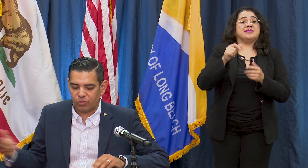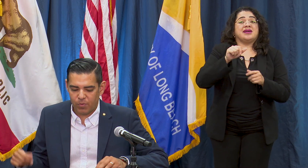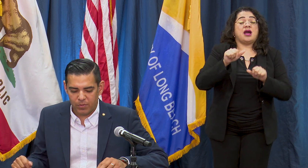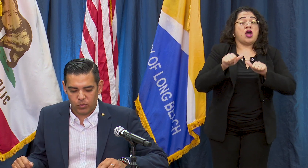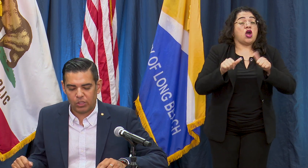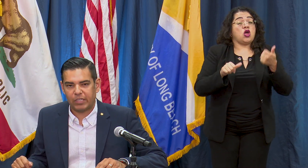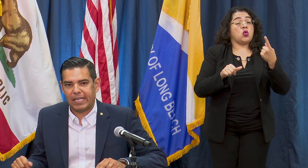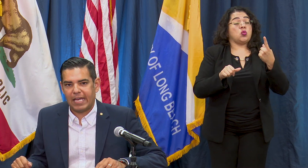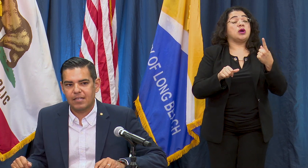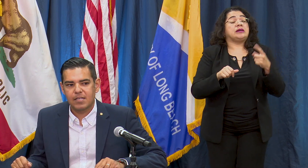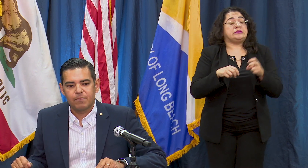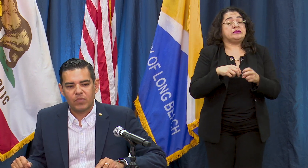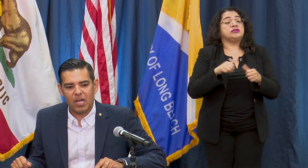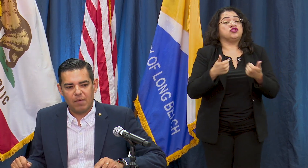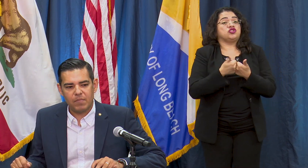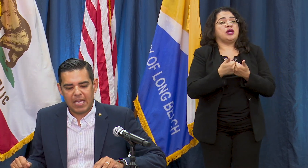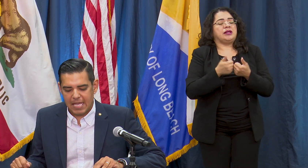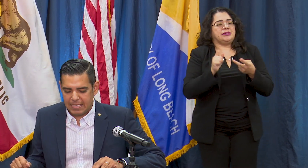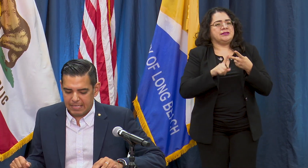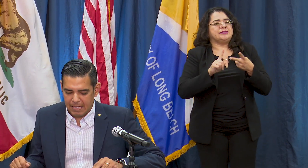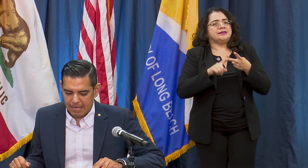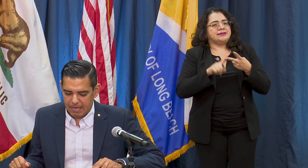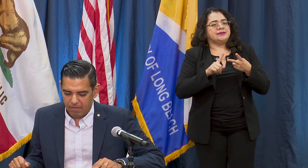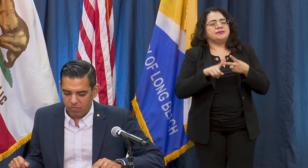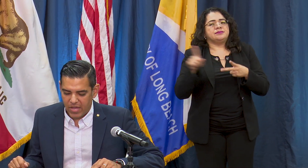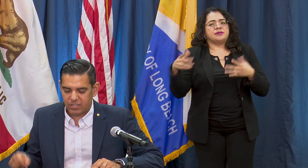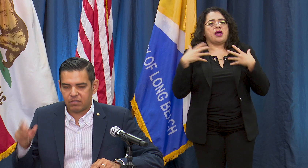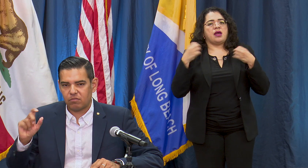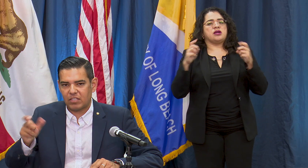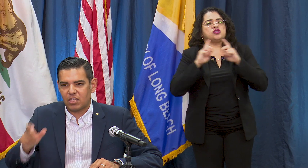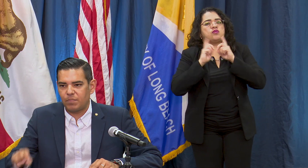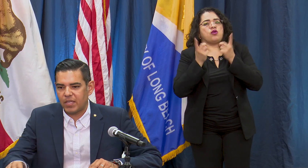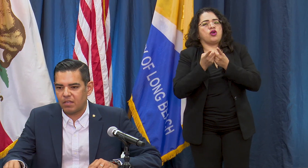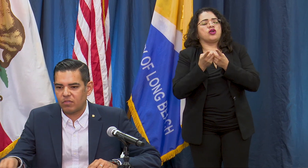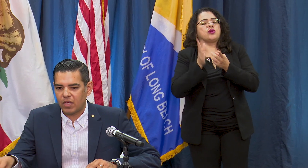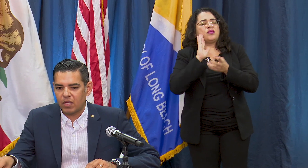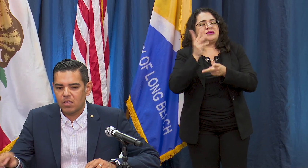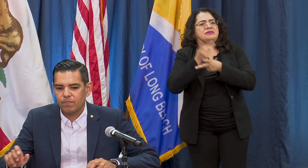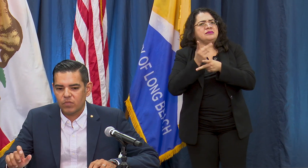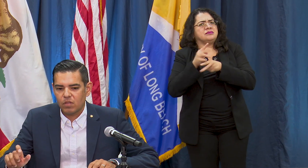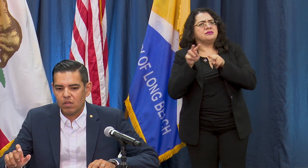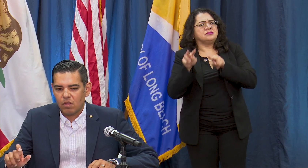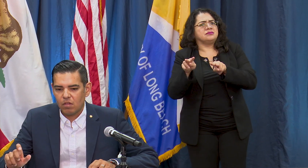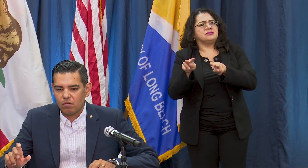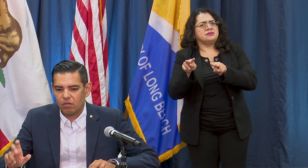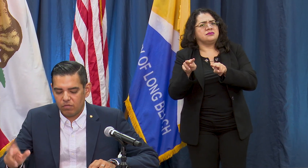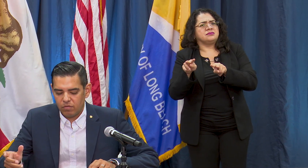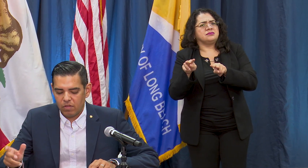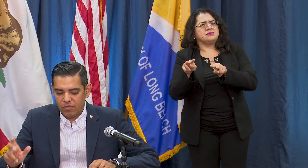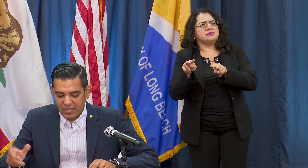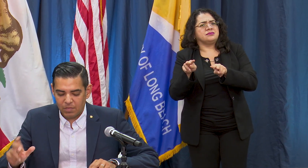health department really looking at and that's gonna